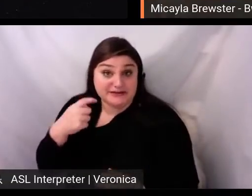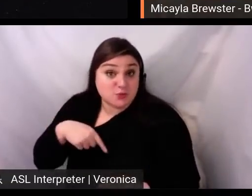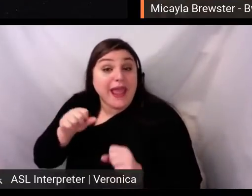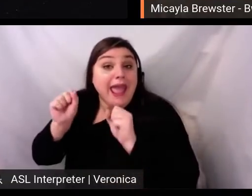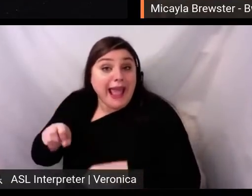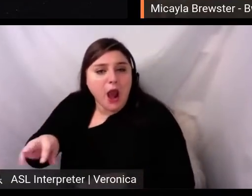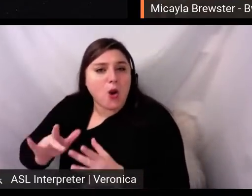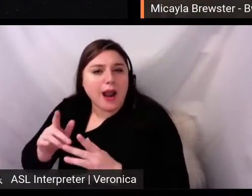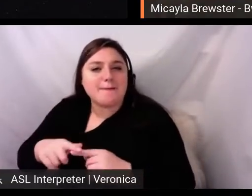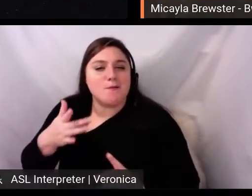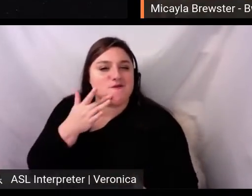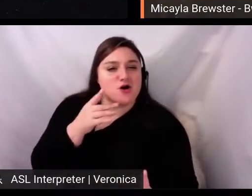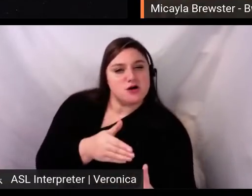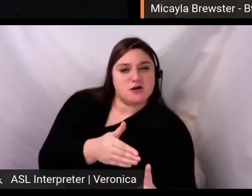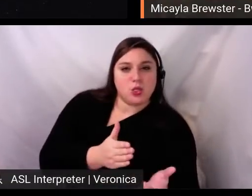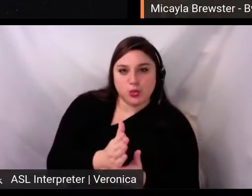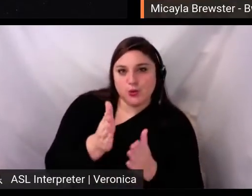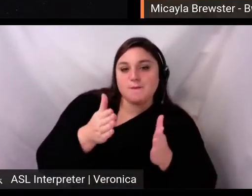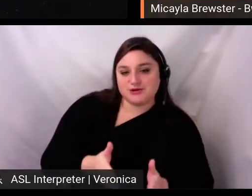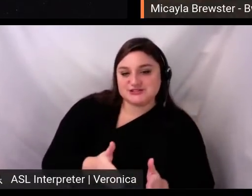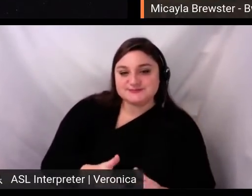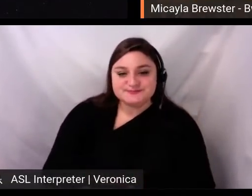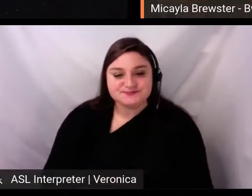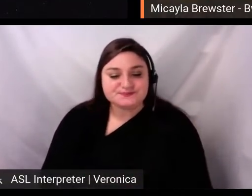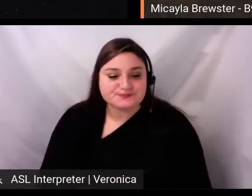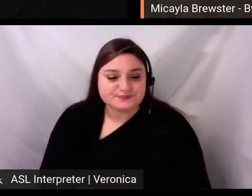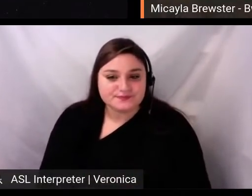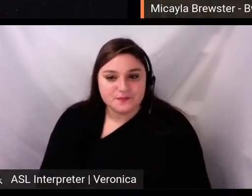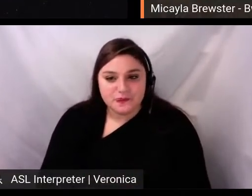even our best laid marketing plans, and people know when they're being